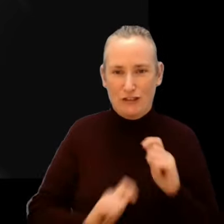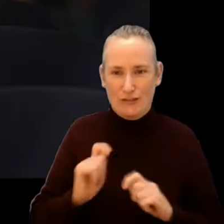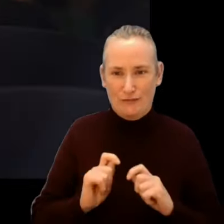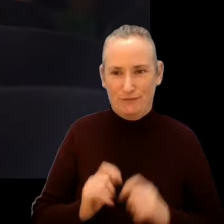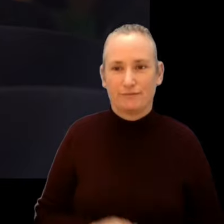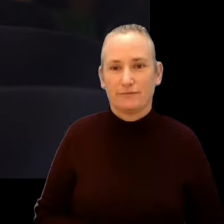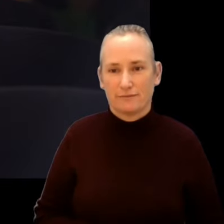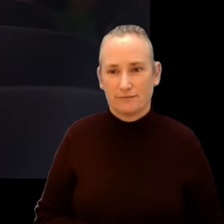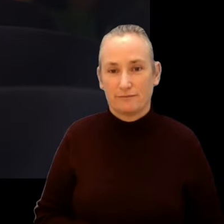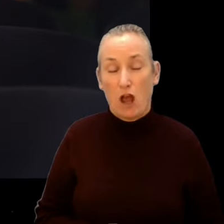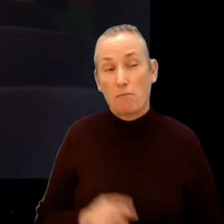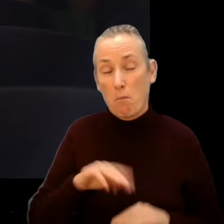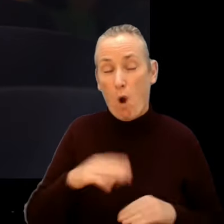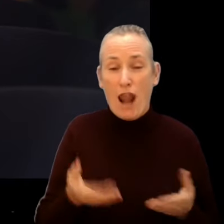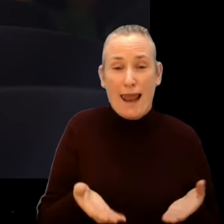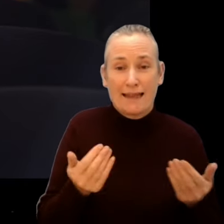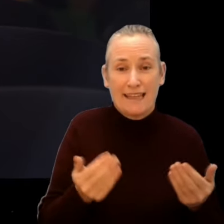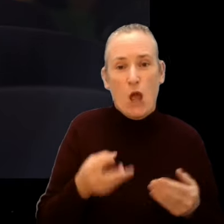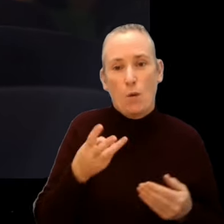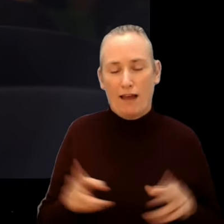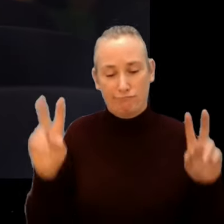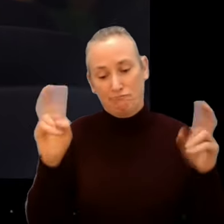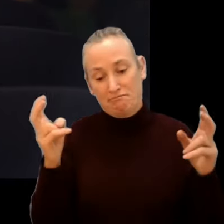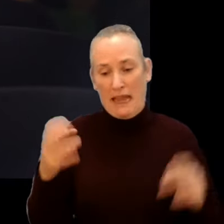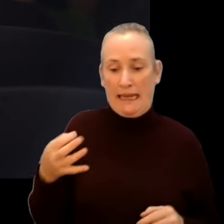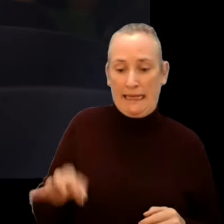On a lighter note, we will present a series of Guilty Pleasures.